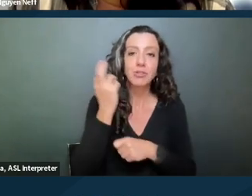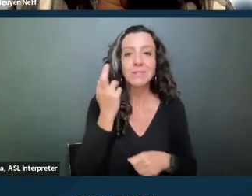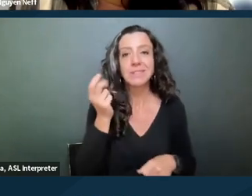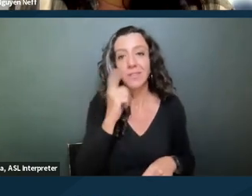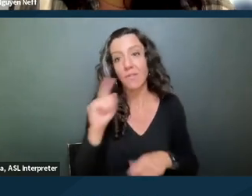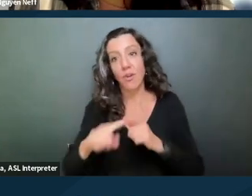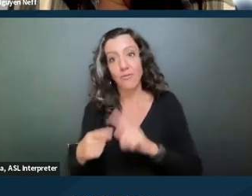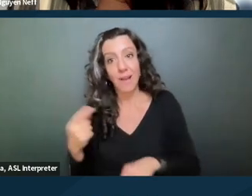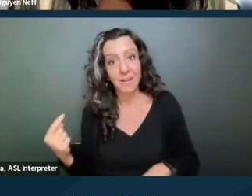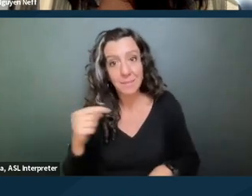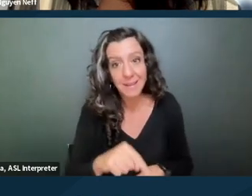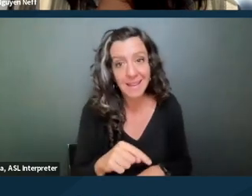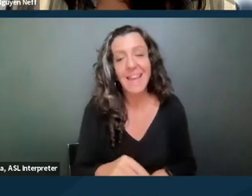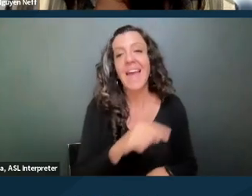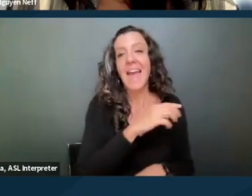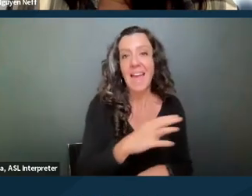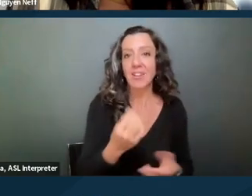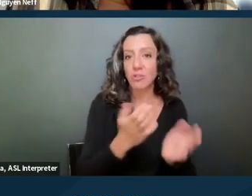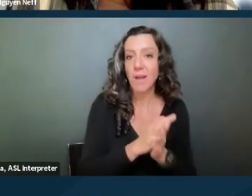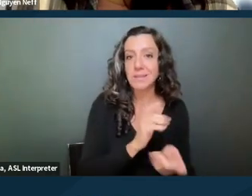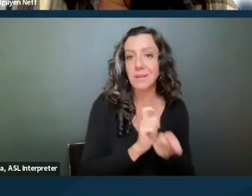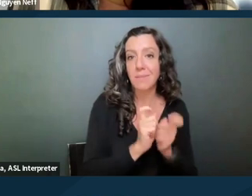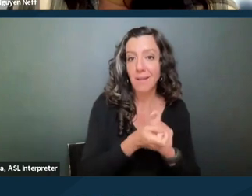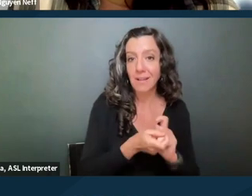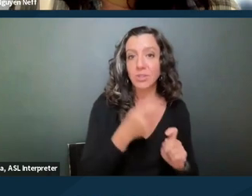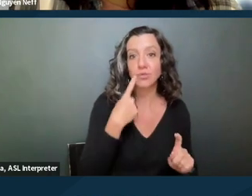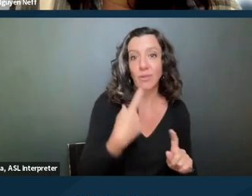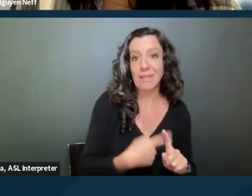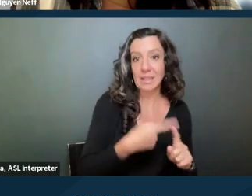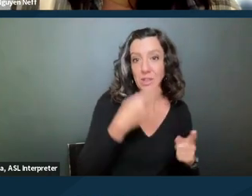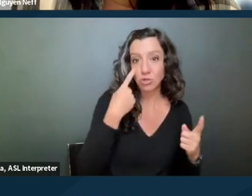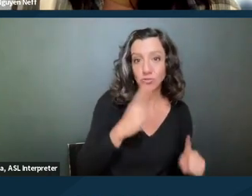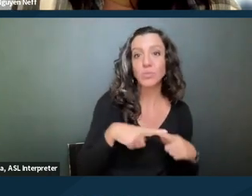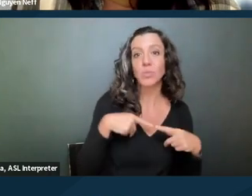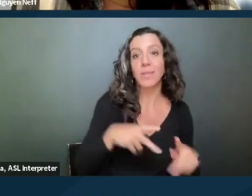and requesting a modification of the lease to allow her to be there?